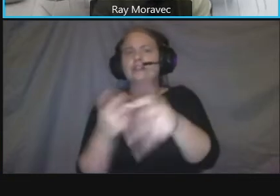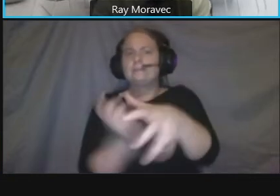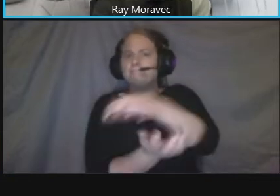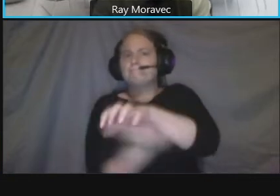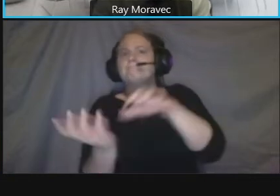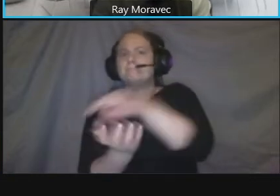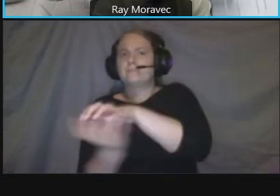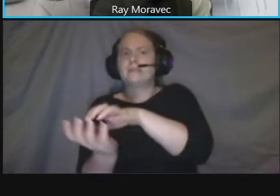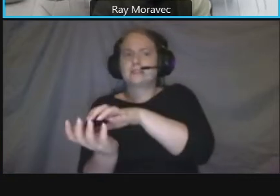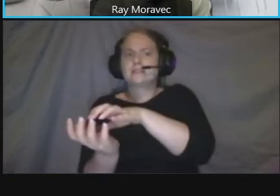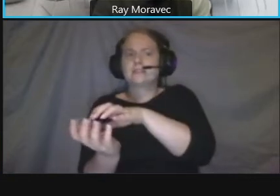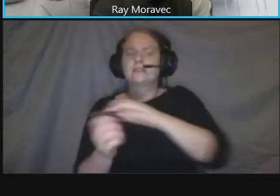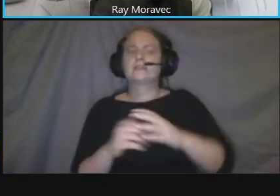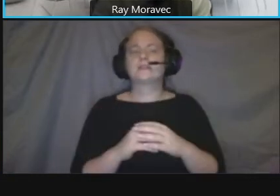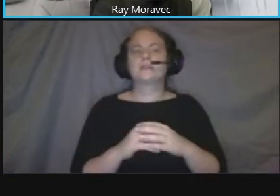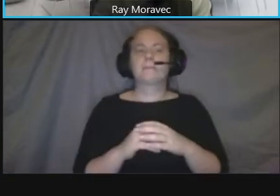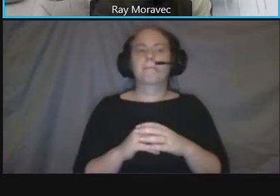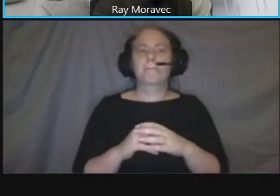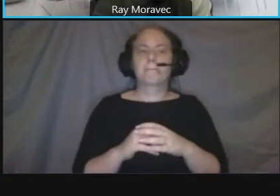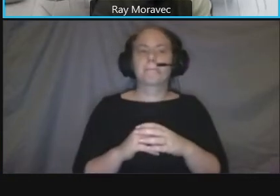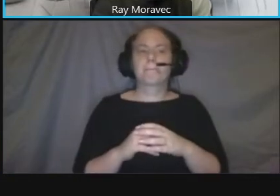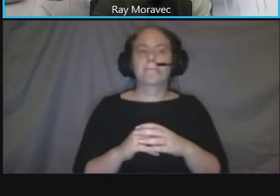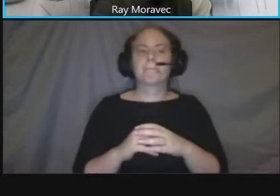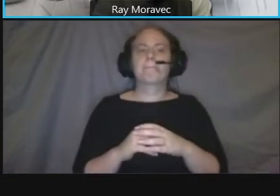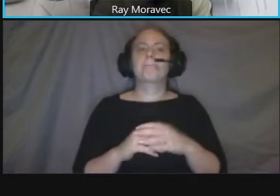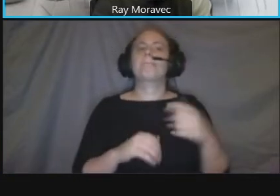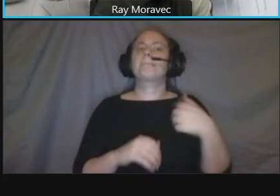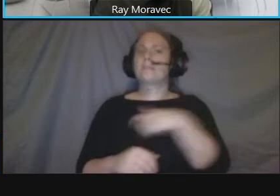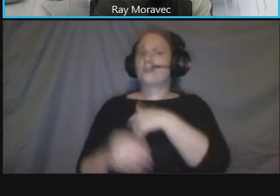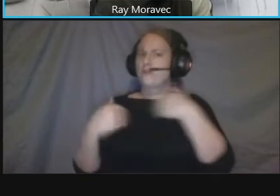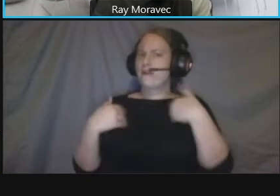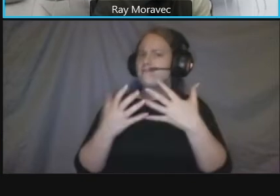there are a lot of planning zones that are being maintained in the area